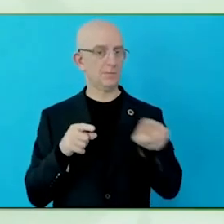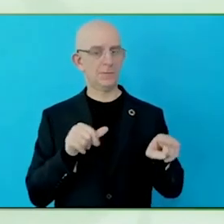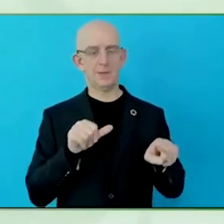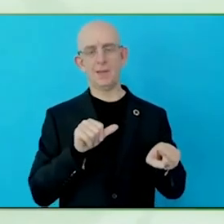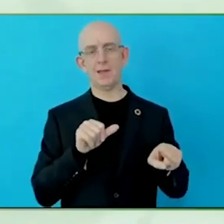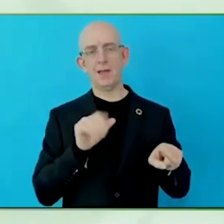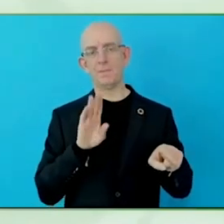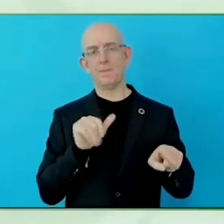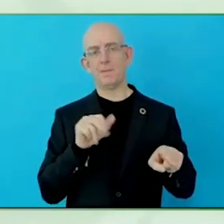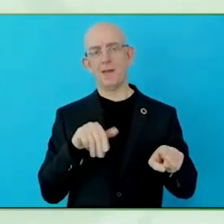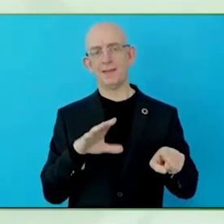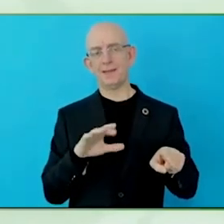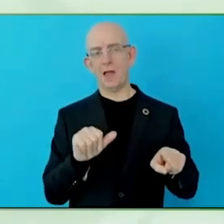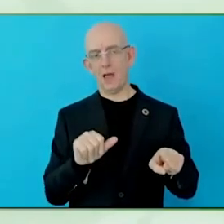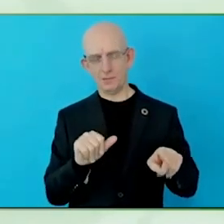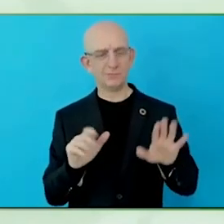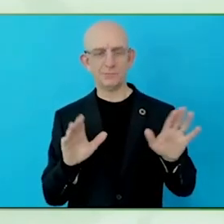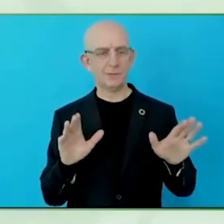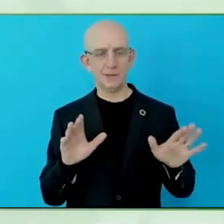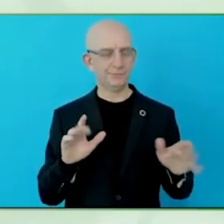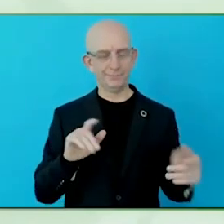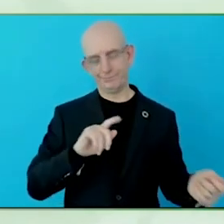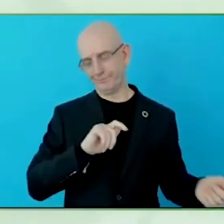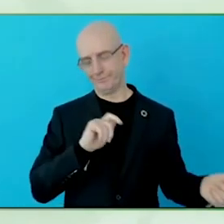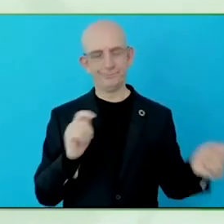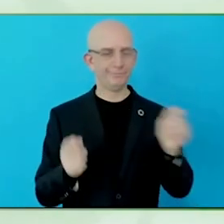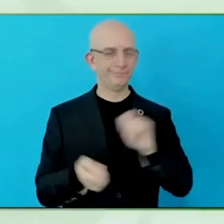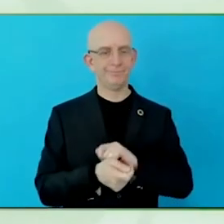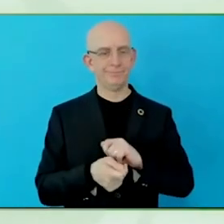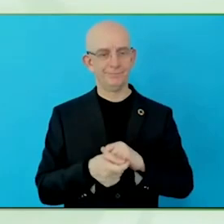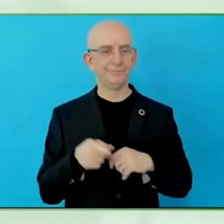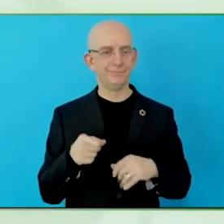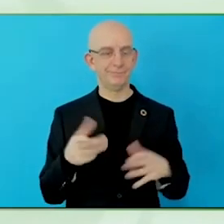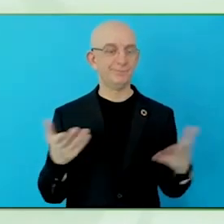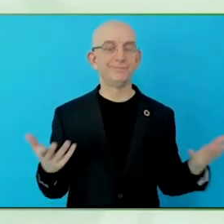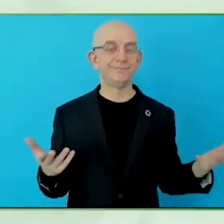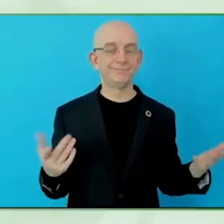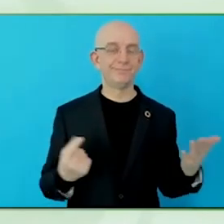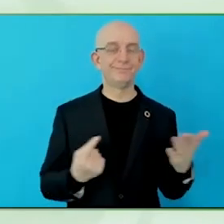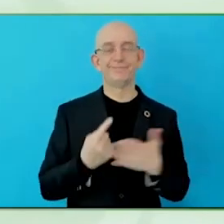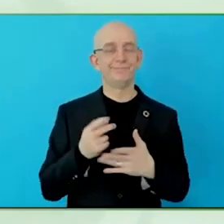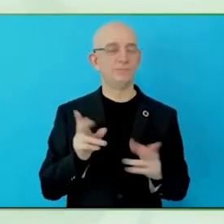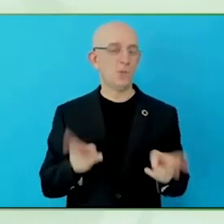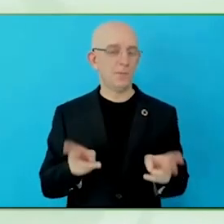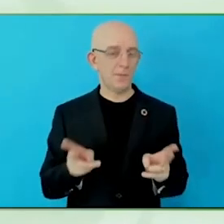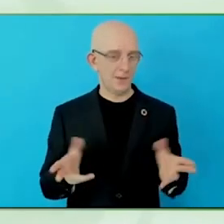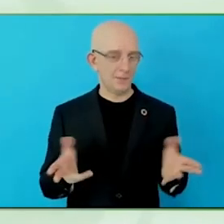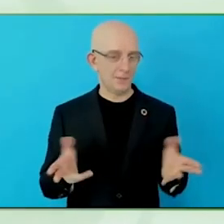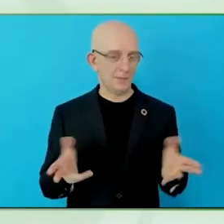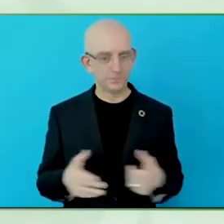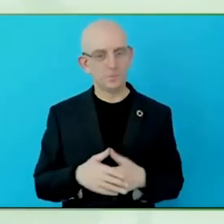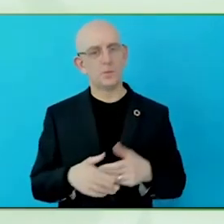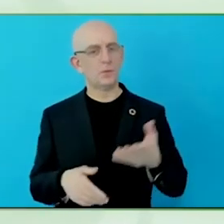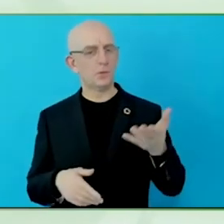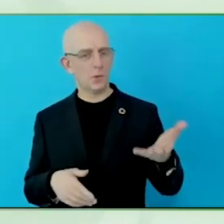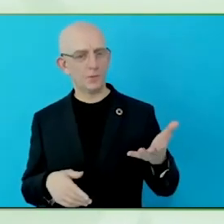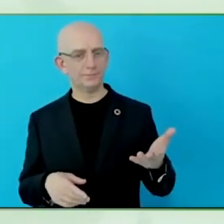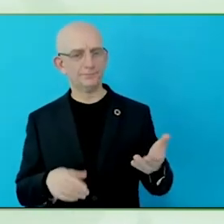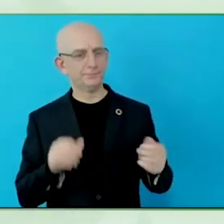what you have in Canada, except that you have quite an interesting difference in regulations across the different provinces and different states.